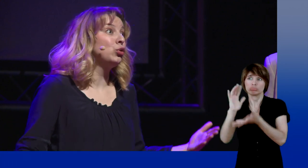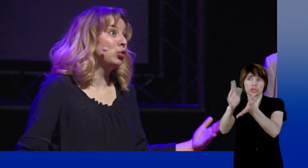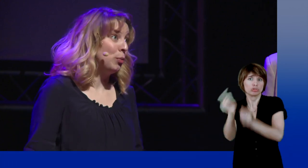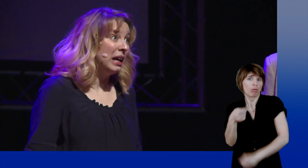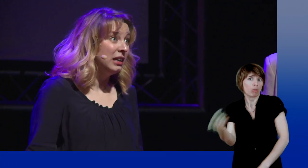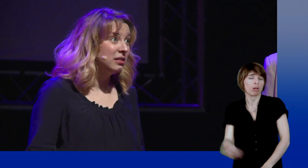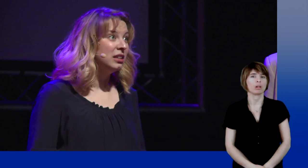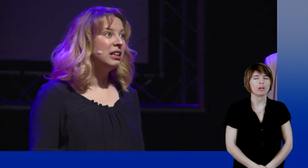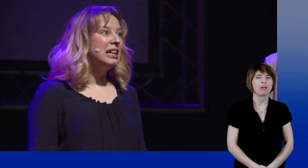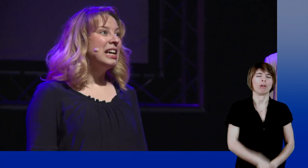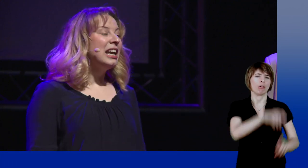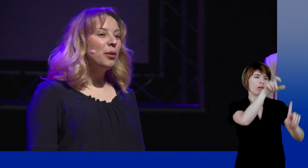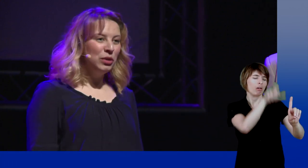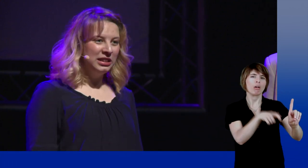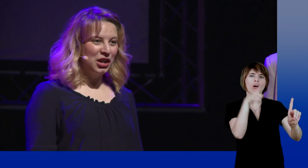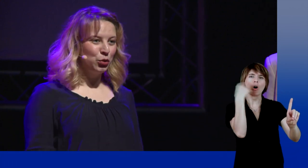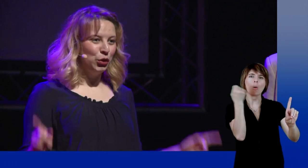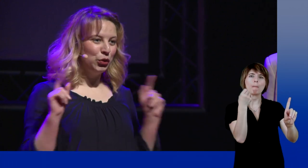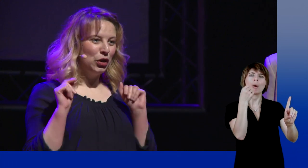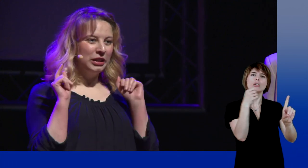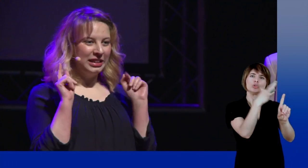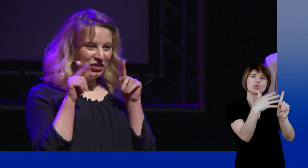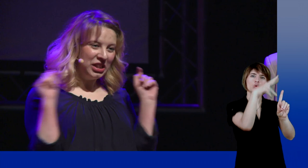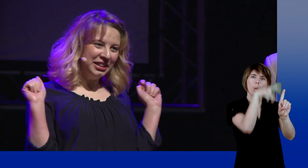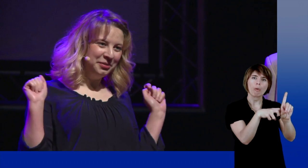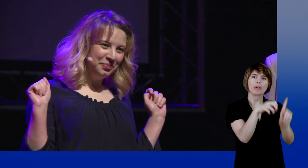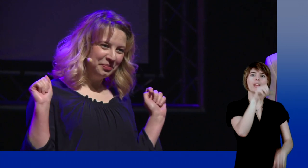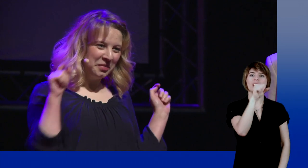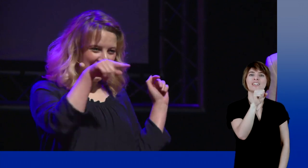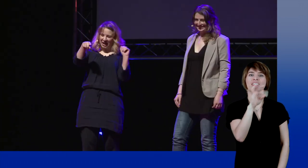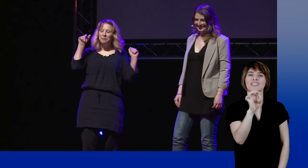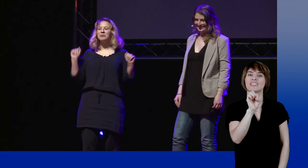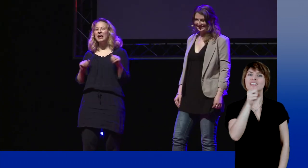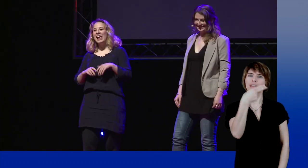whereas they are only glad to converse. And as Nathan Stern, who is here today, one day said,